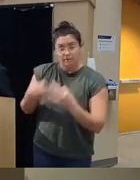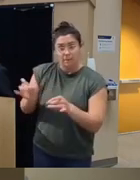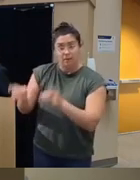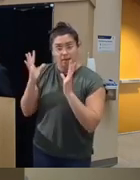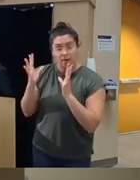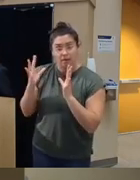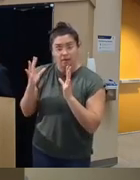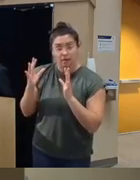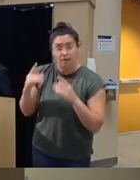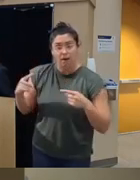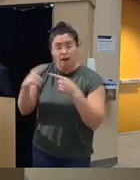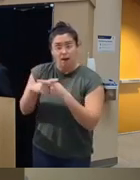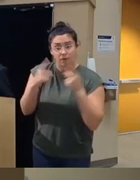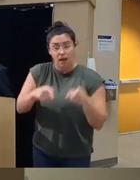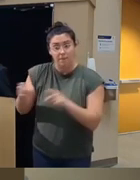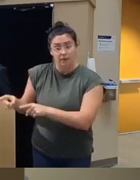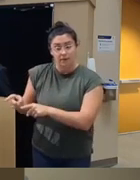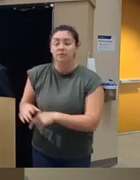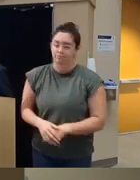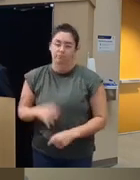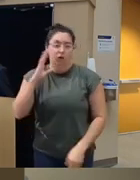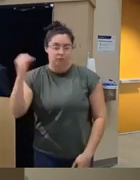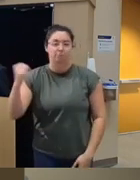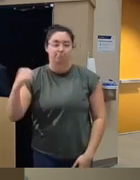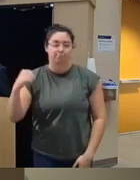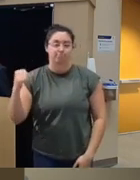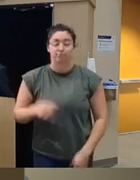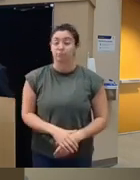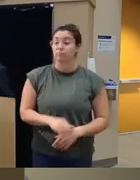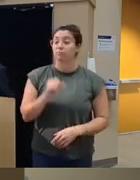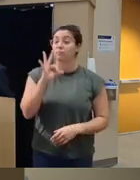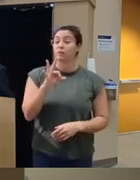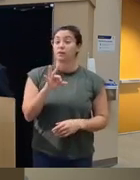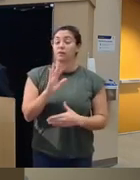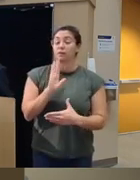Violence going on in relationships they will say yes if you go to an anger management group